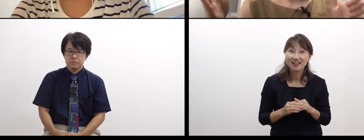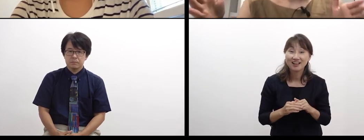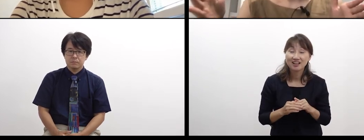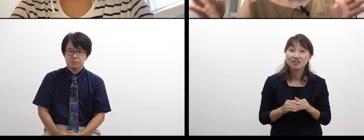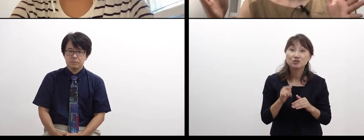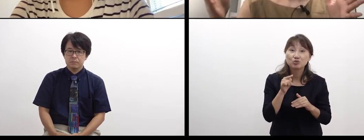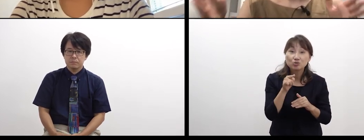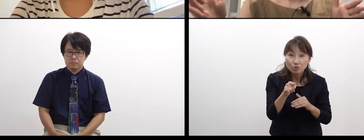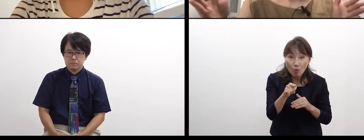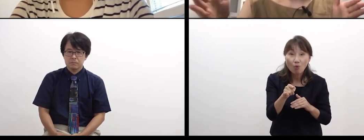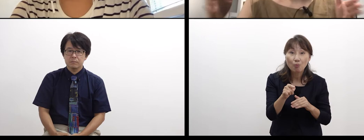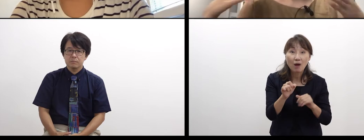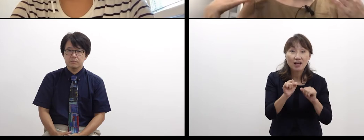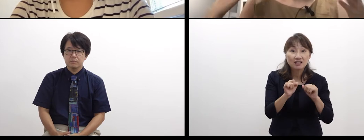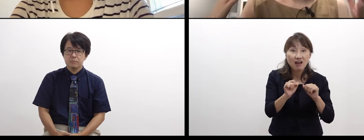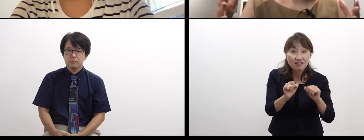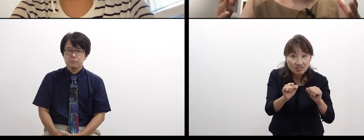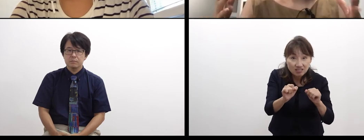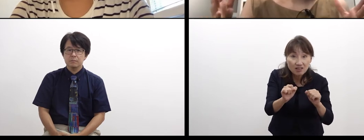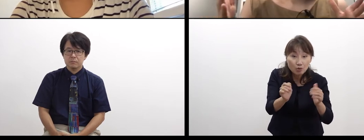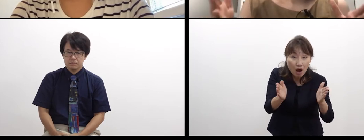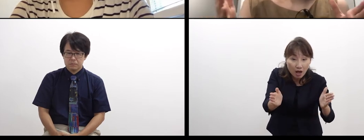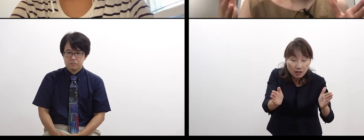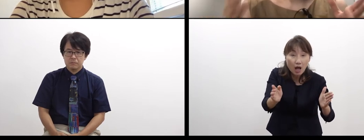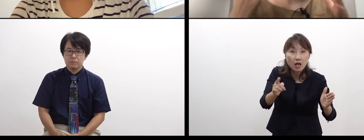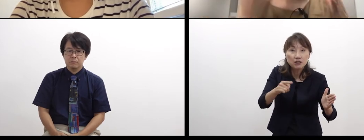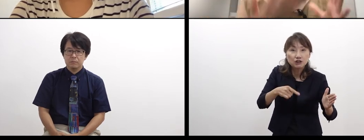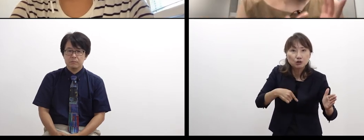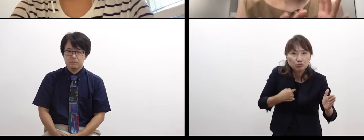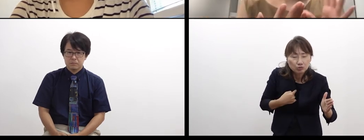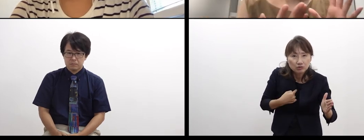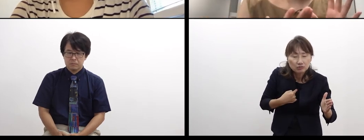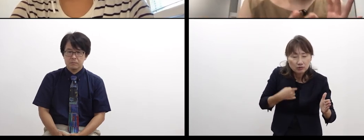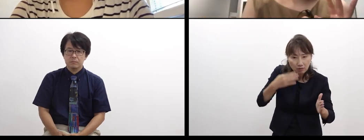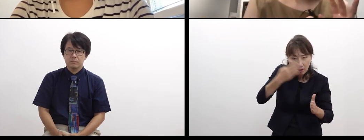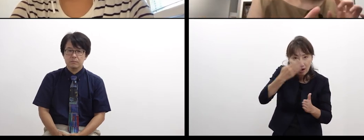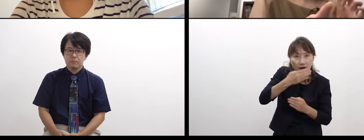to yourself and what happens to themselves during that time